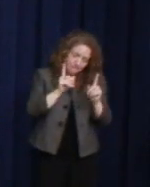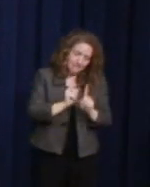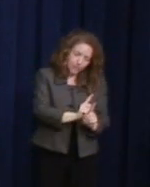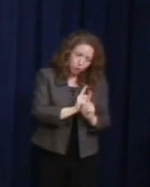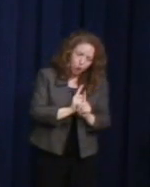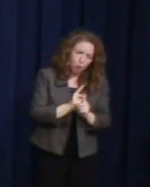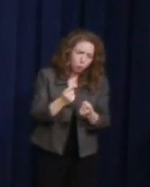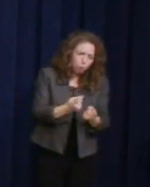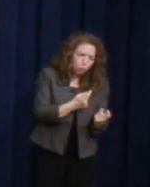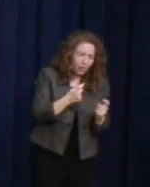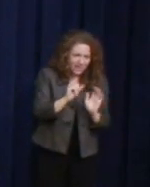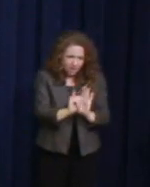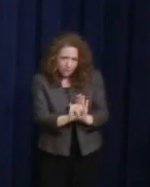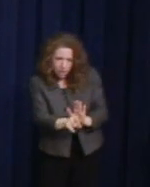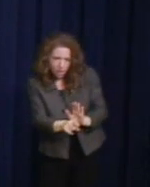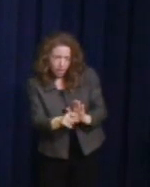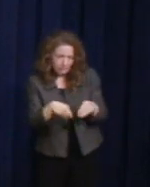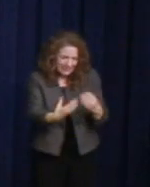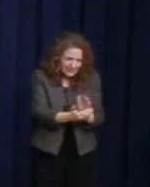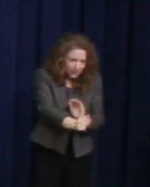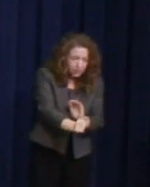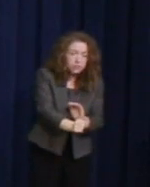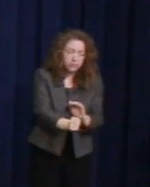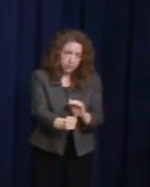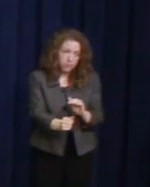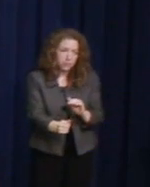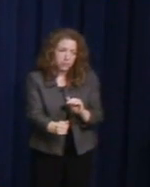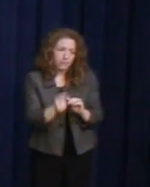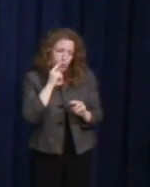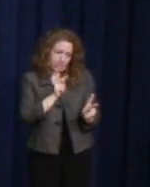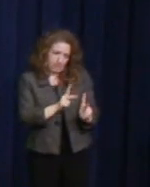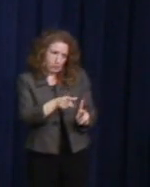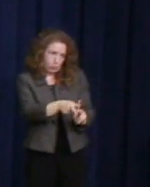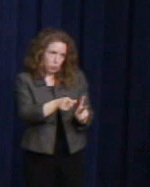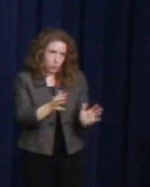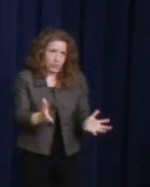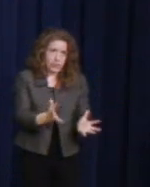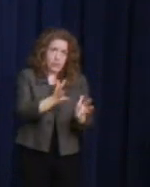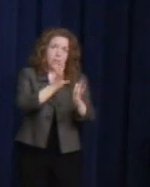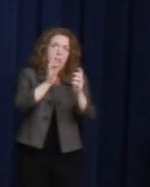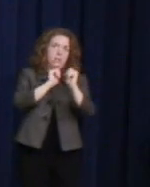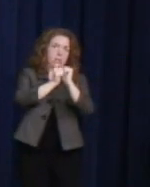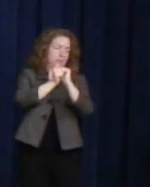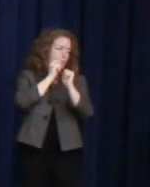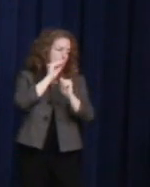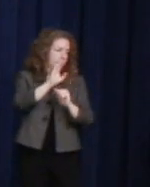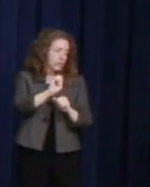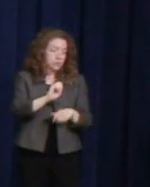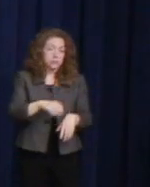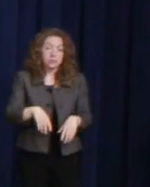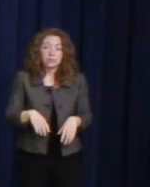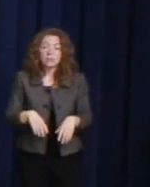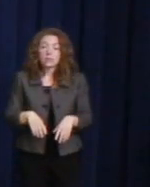give the skills necessary for individuals to run for office. We are joined here today by Tory Carter who